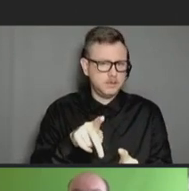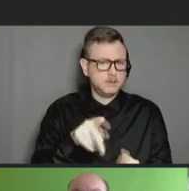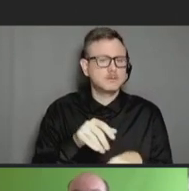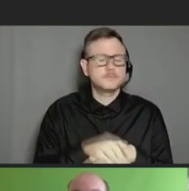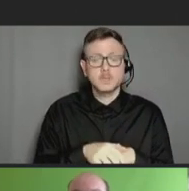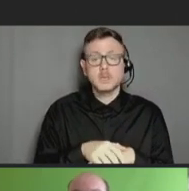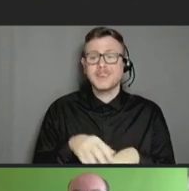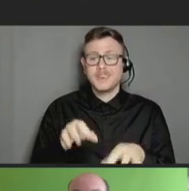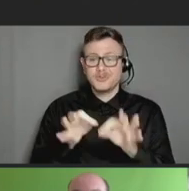Group.